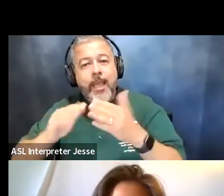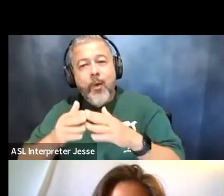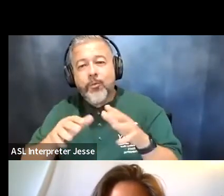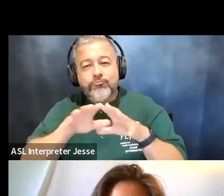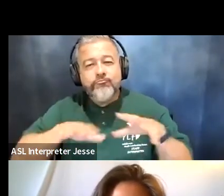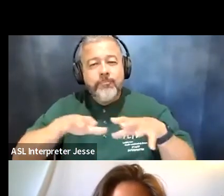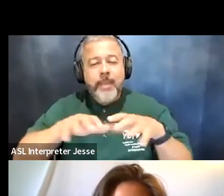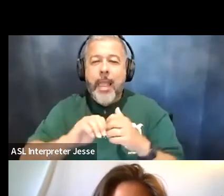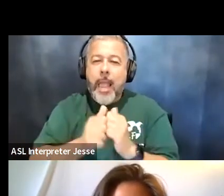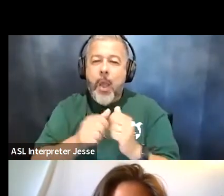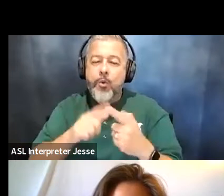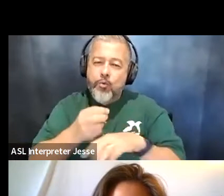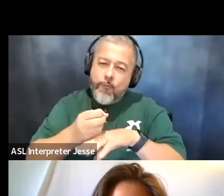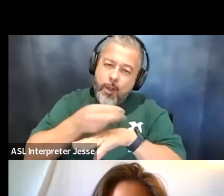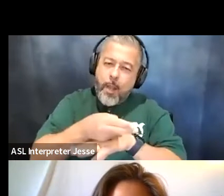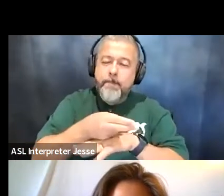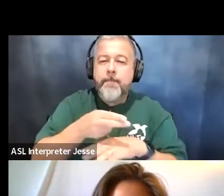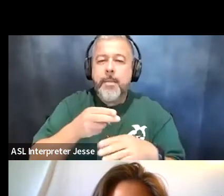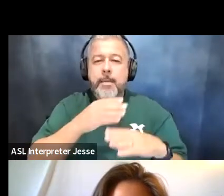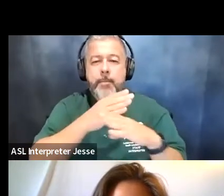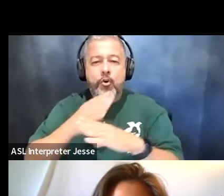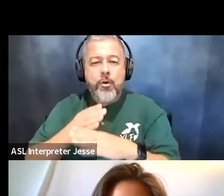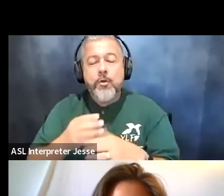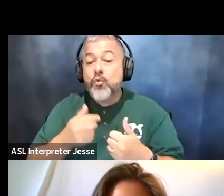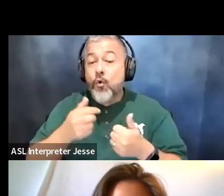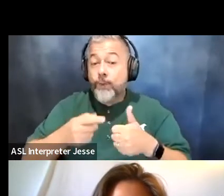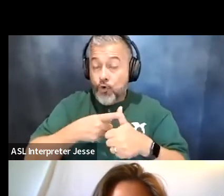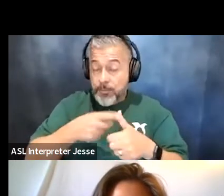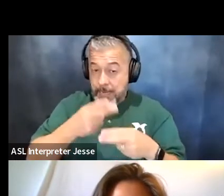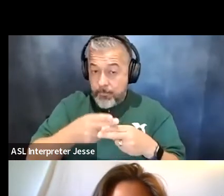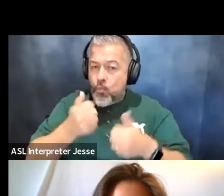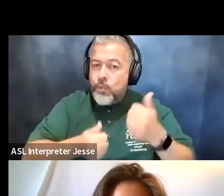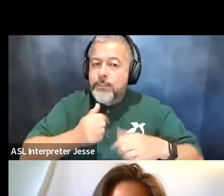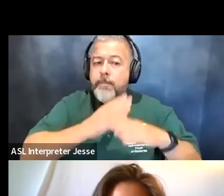so what what it what barriers have you faced and have you ever how have you overcome them